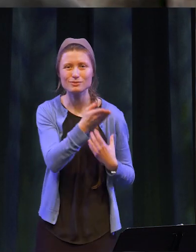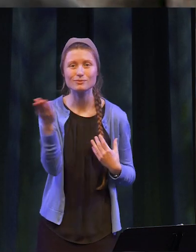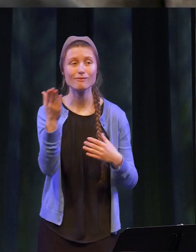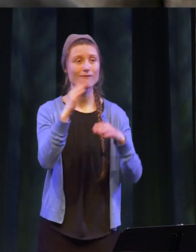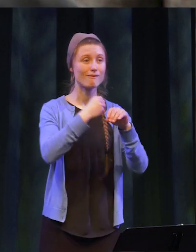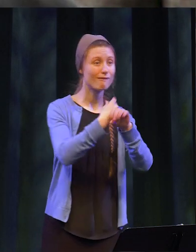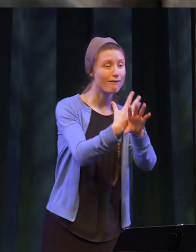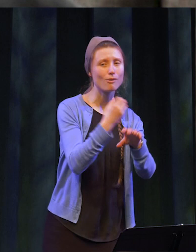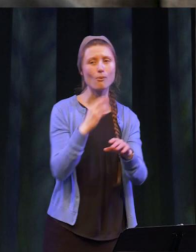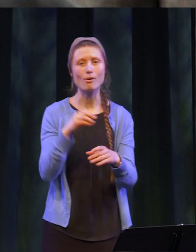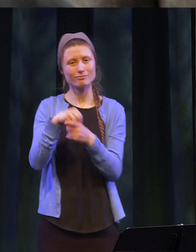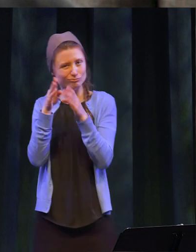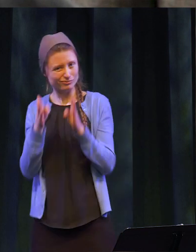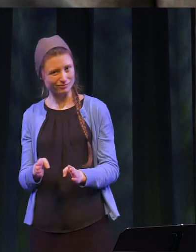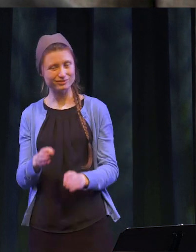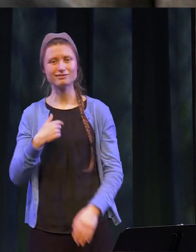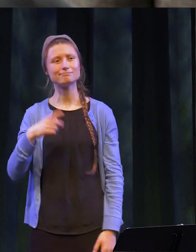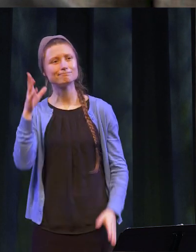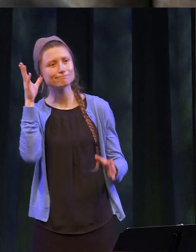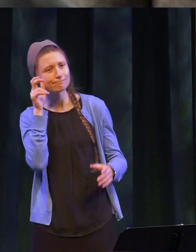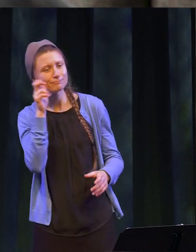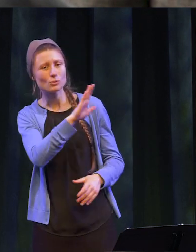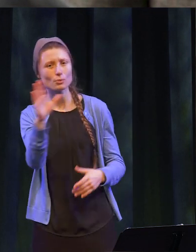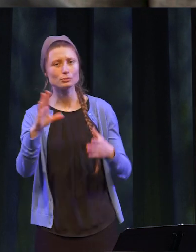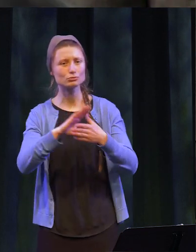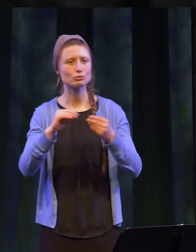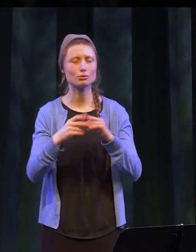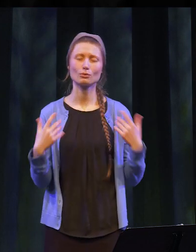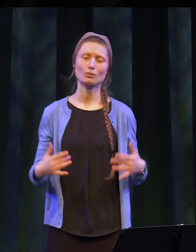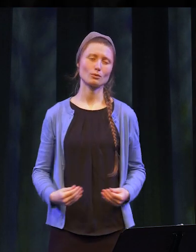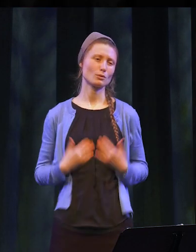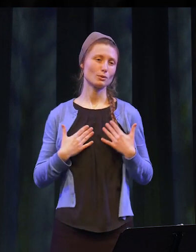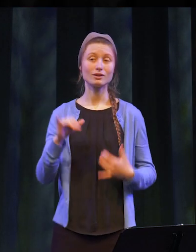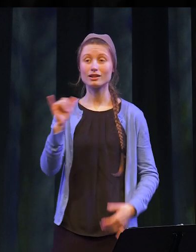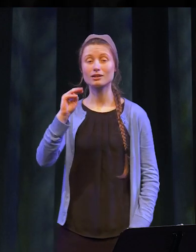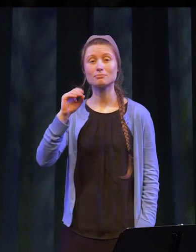both in person and virtually and to hear your inspiring stories like Madison Cunningham